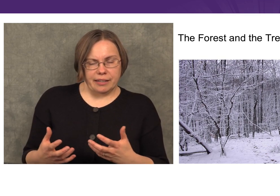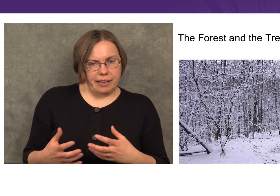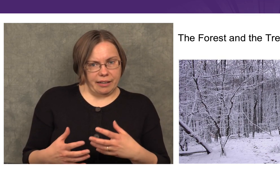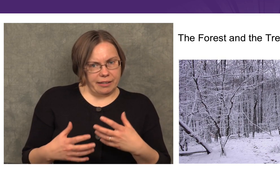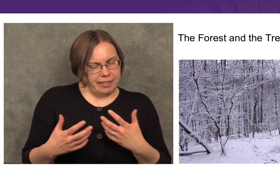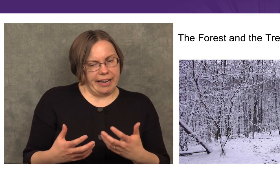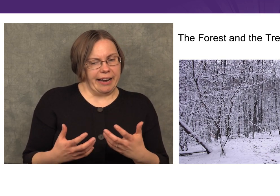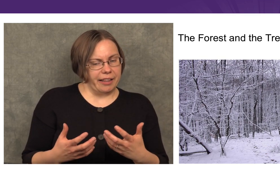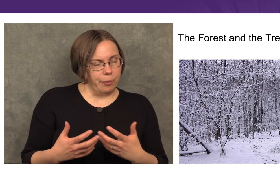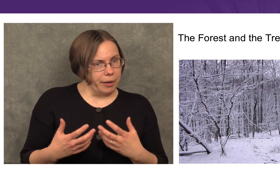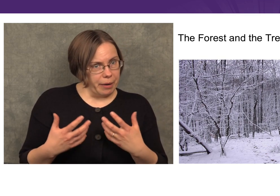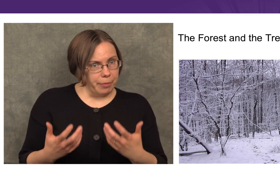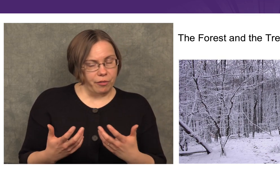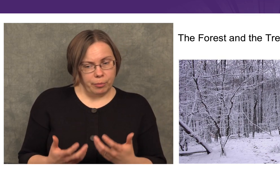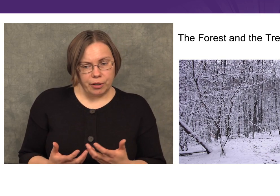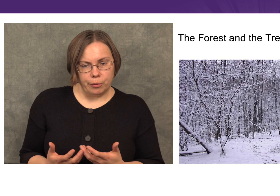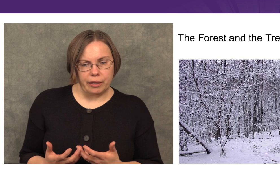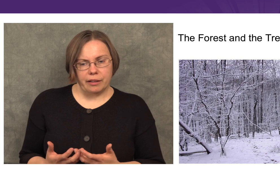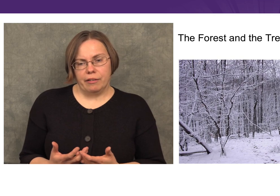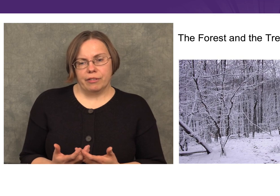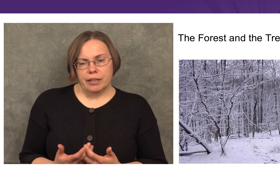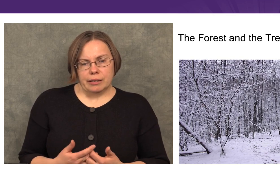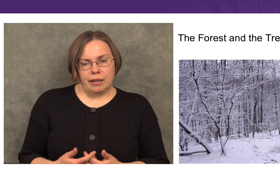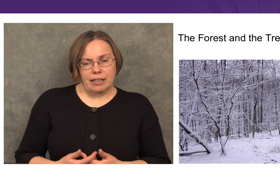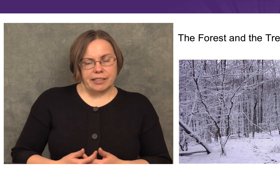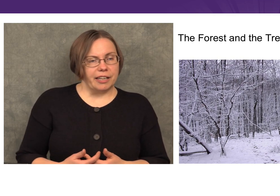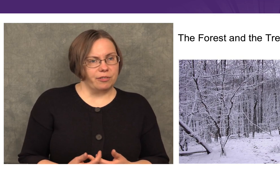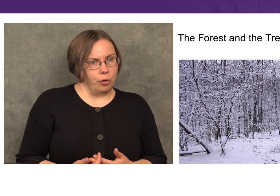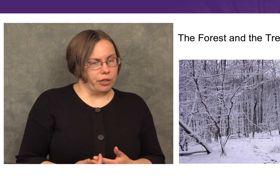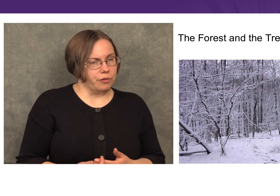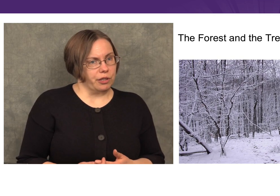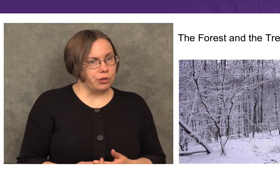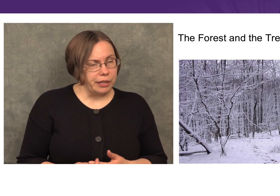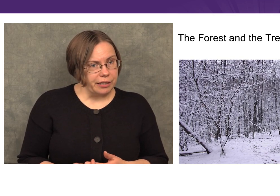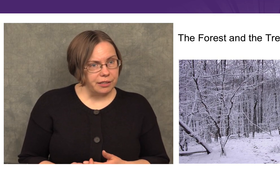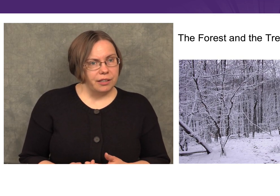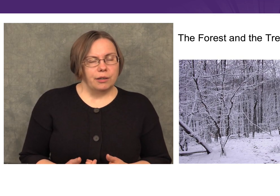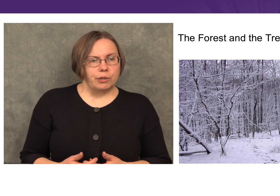in the saying that we maybe are familiar with of not seeing the forest for the trees,